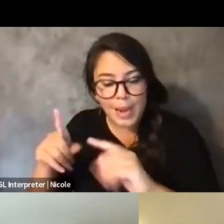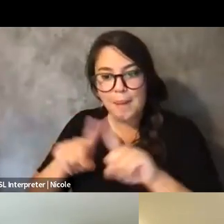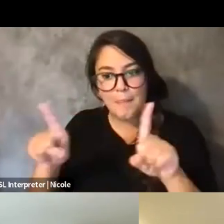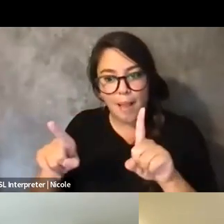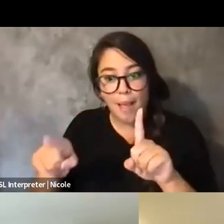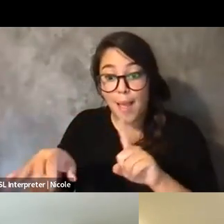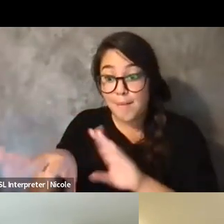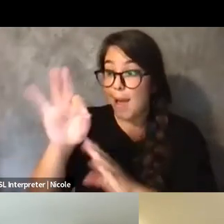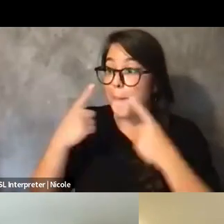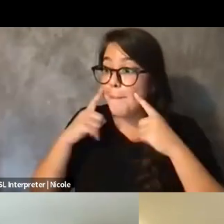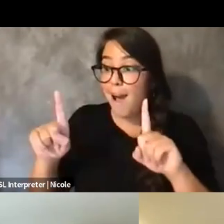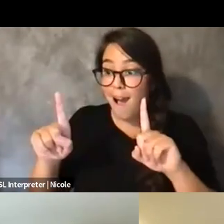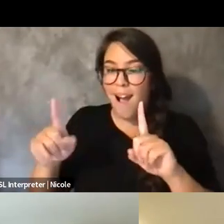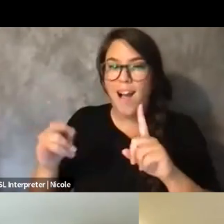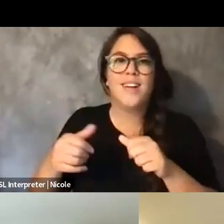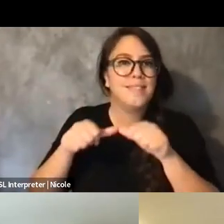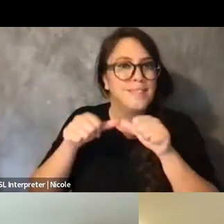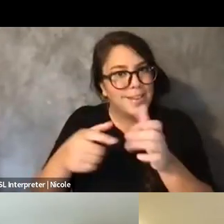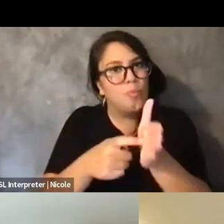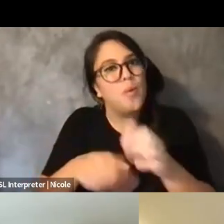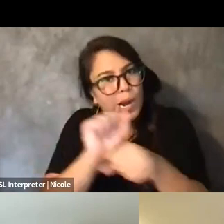and that also takes a lot of energy and time and labor.